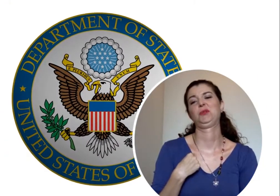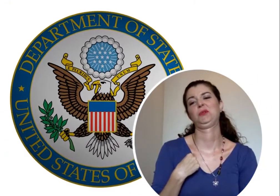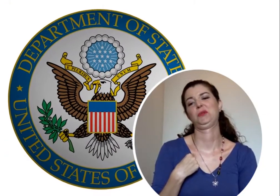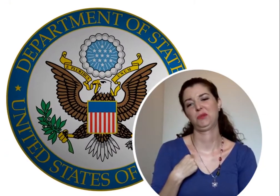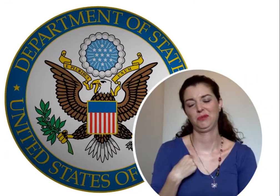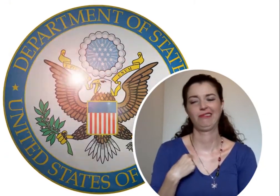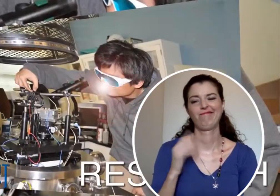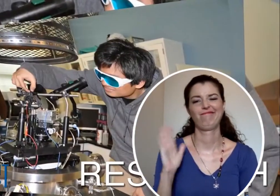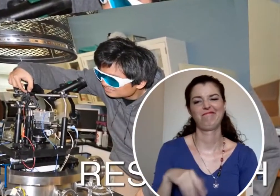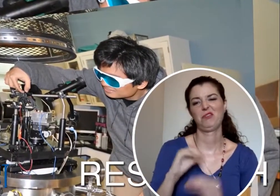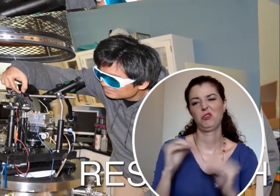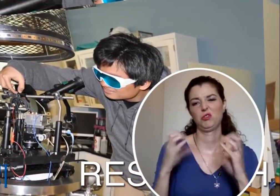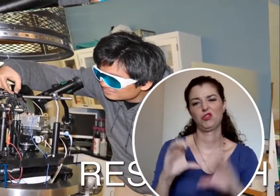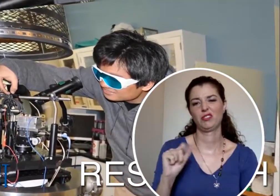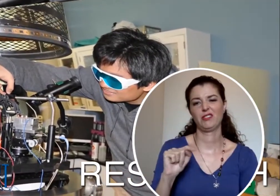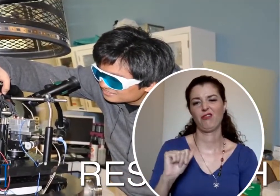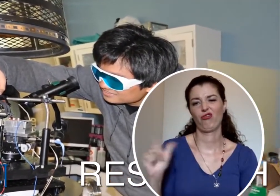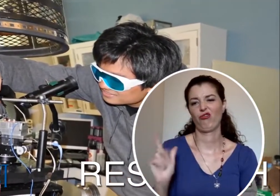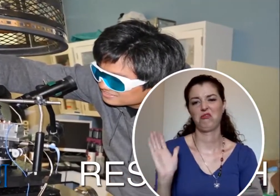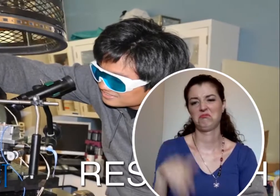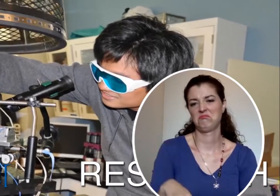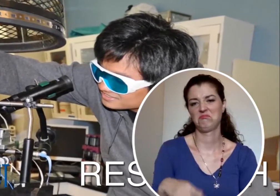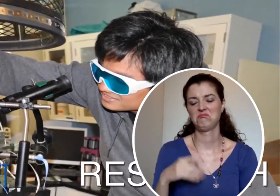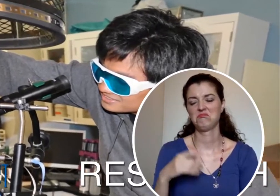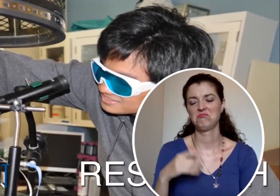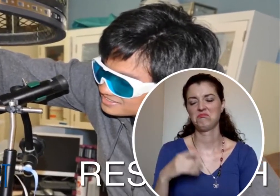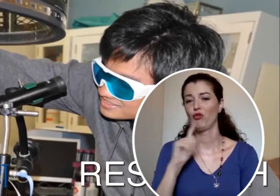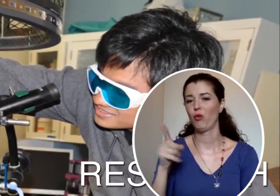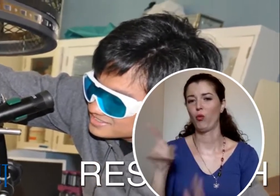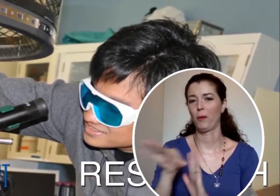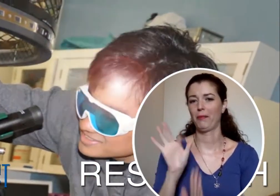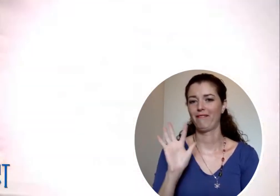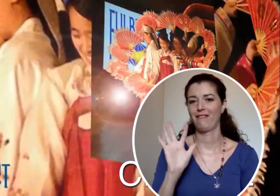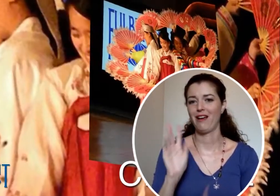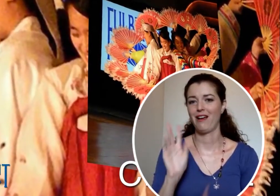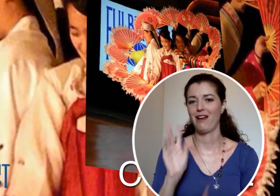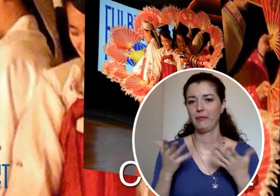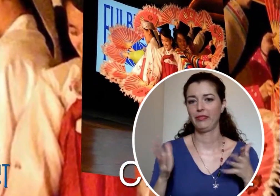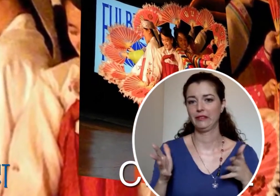Erin: “I felt like I had no chance at all. Plus they were only going to pick five people,